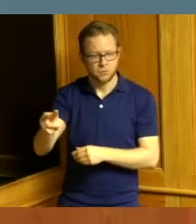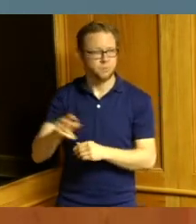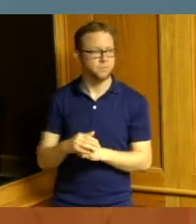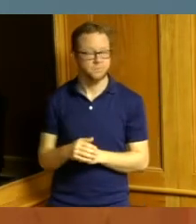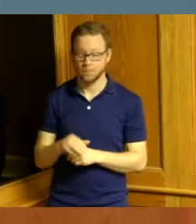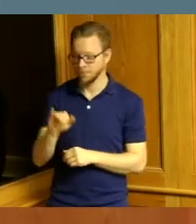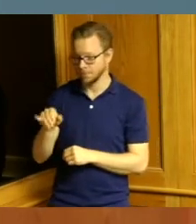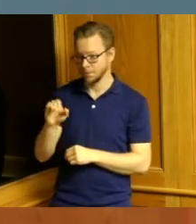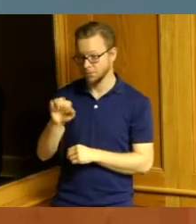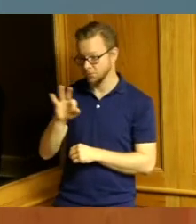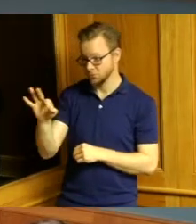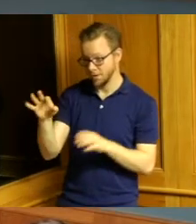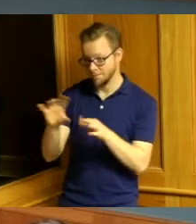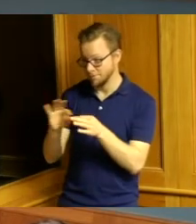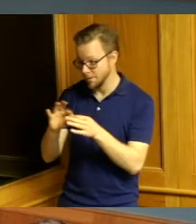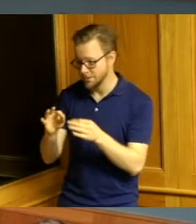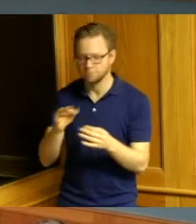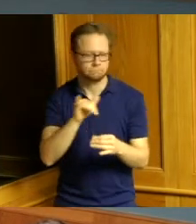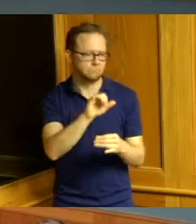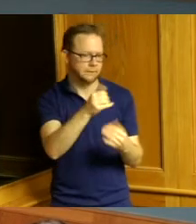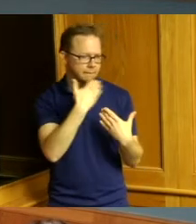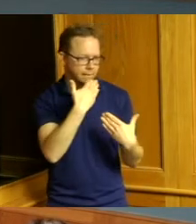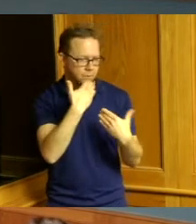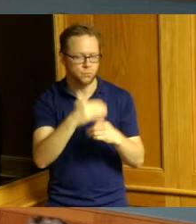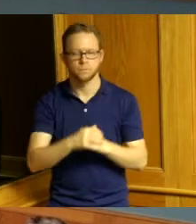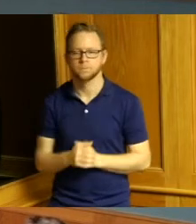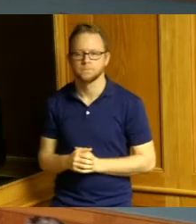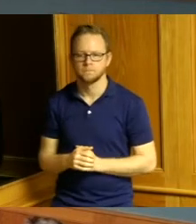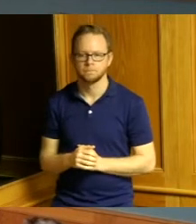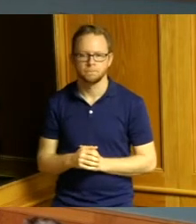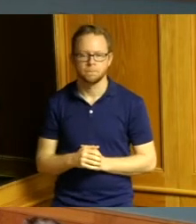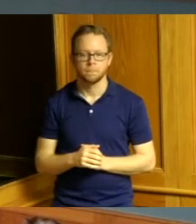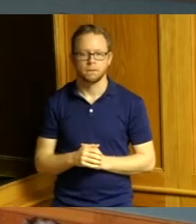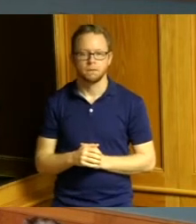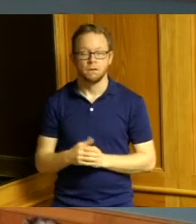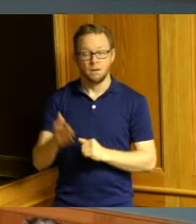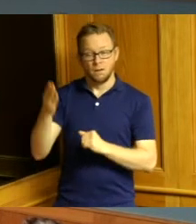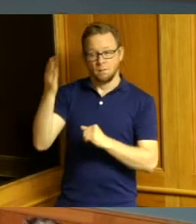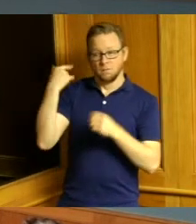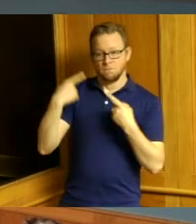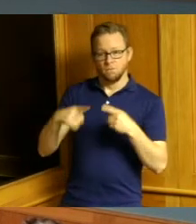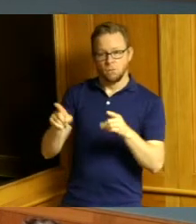comment yes Madam President thank you just earlier on in the public comments there was a a comment